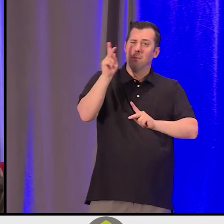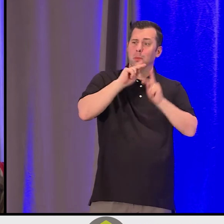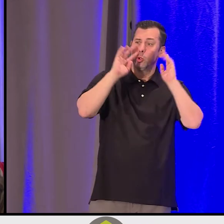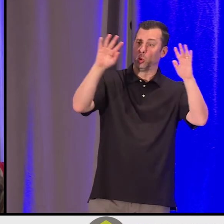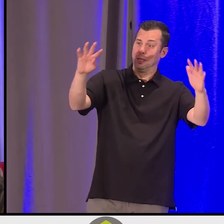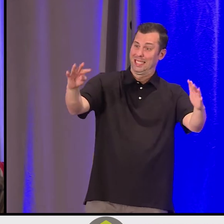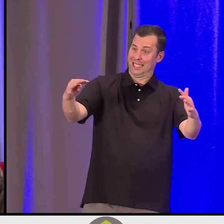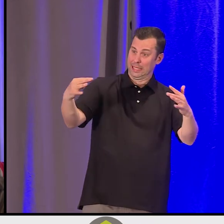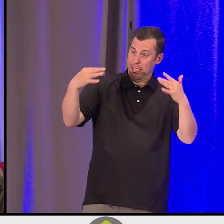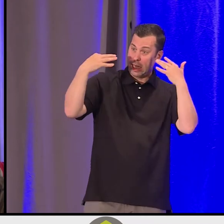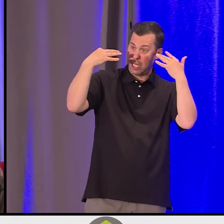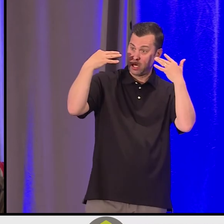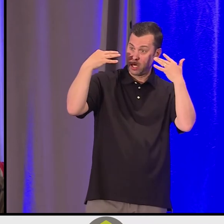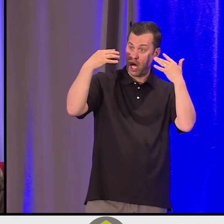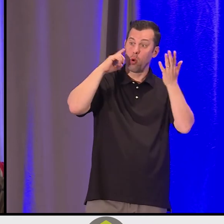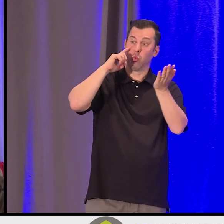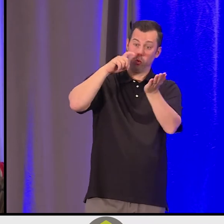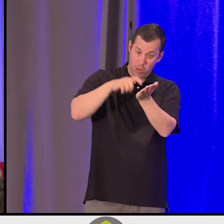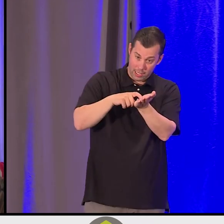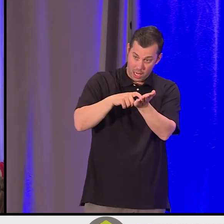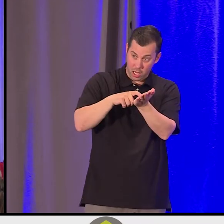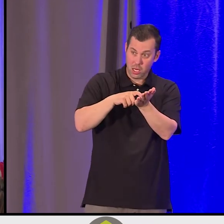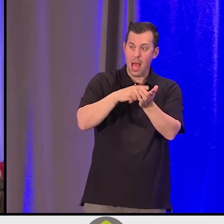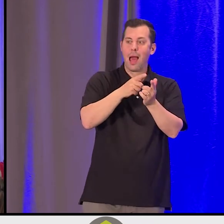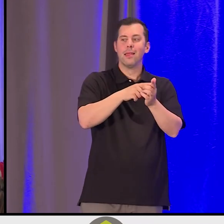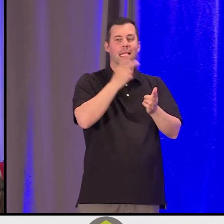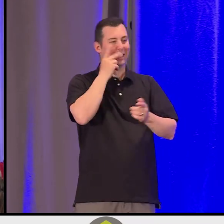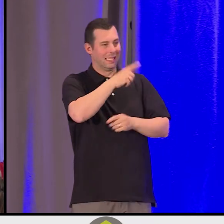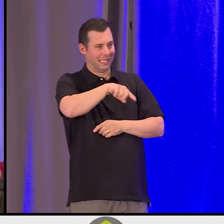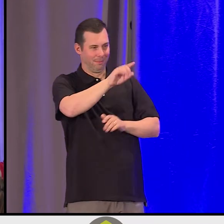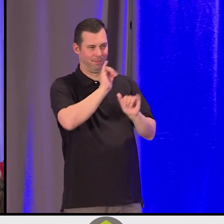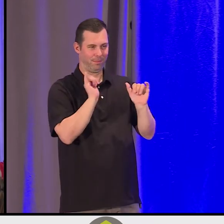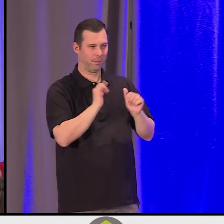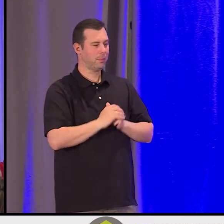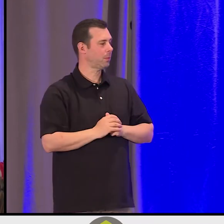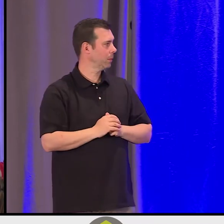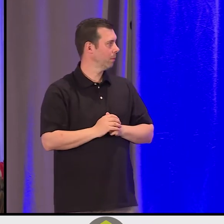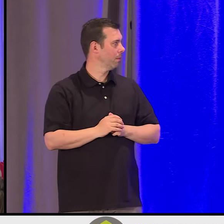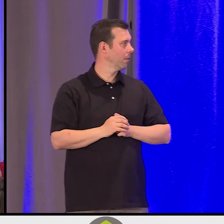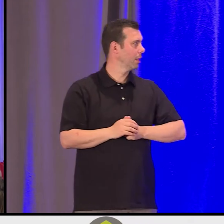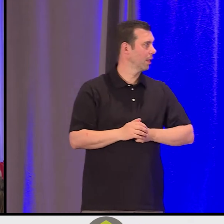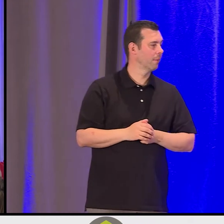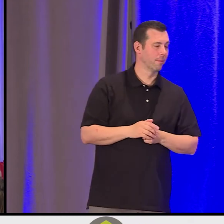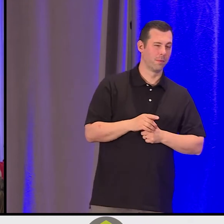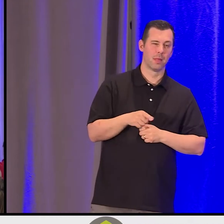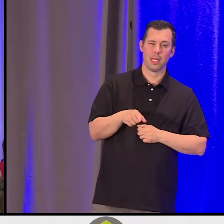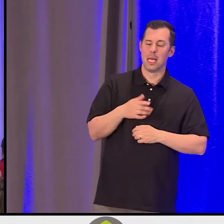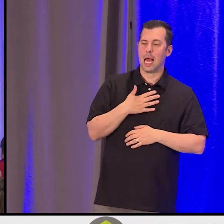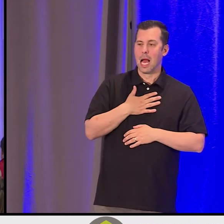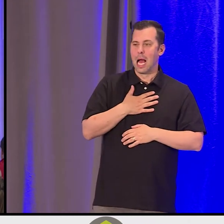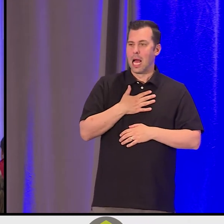And that idea that if we could really see one another and how good it would feel when you think, "Oh, I've been seen."